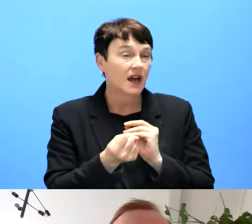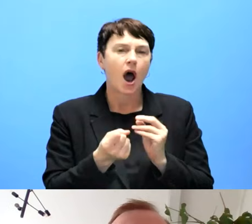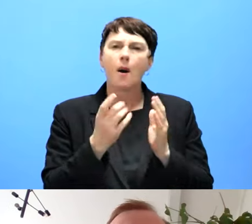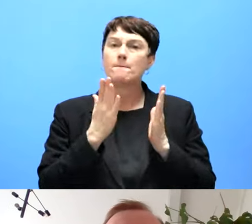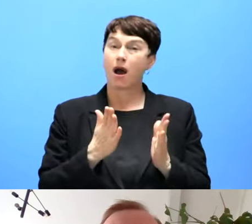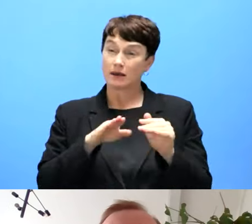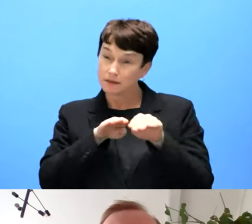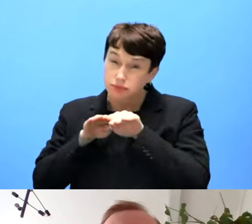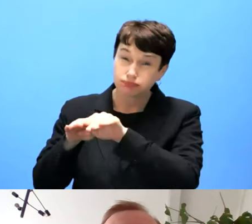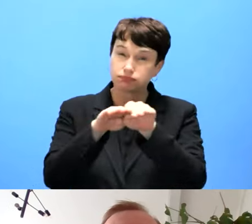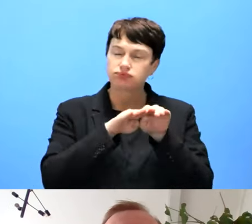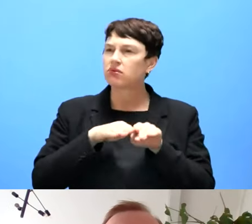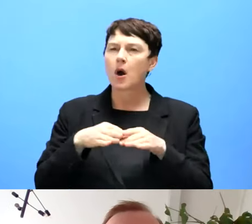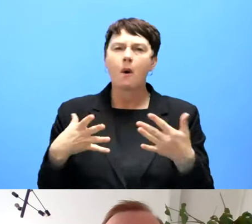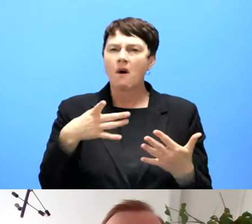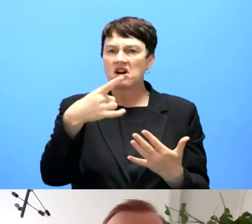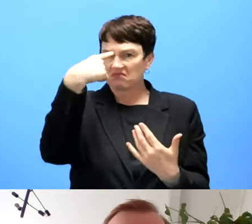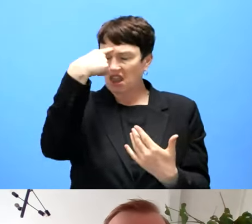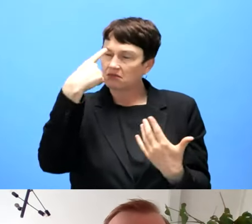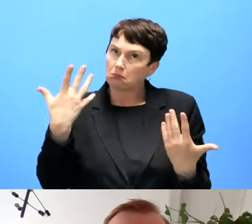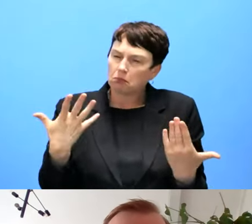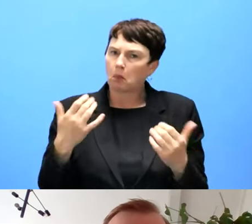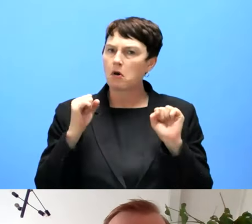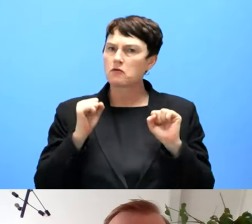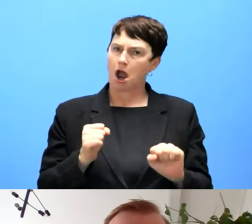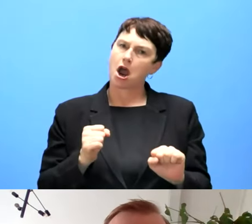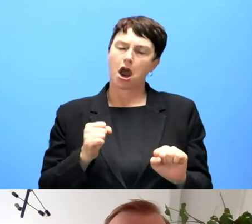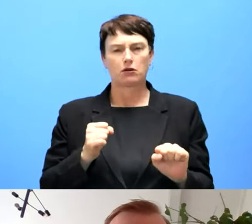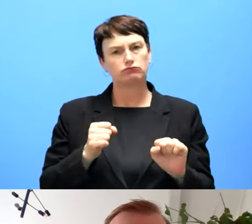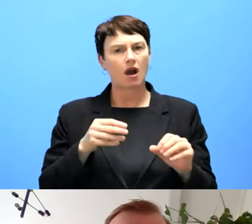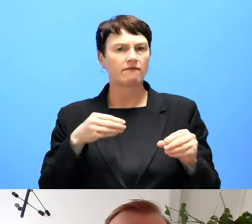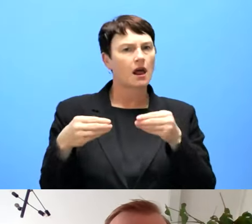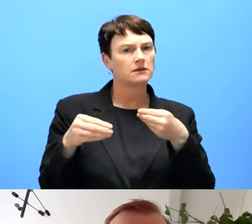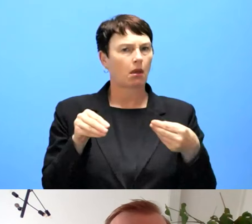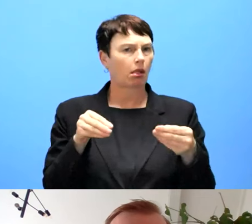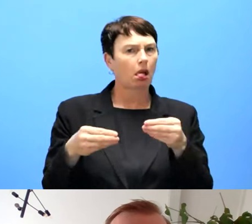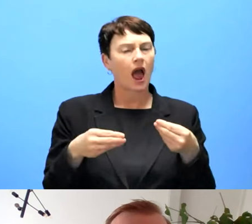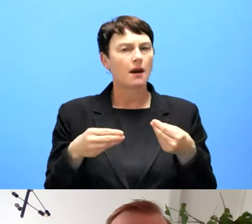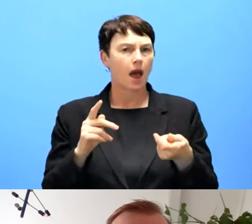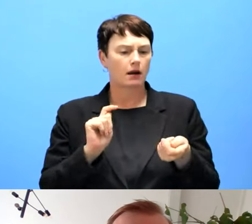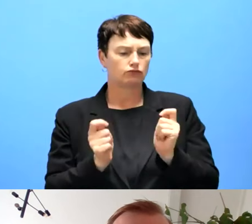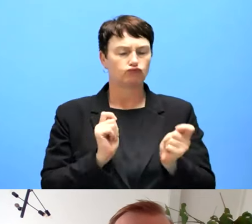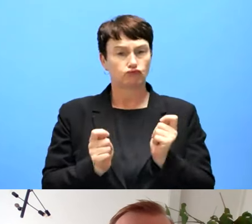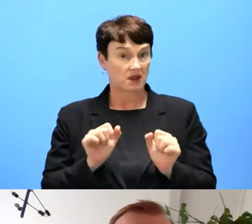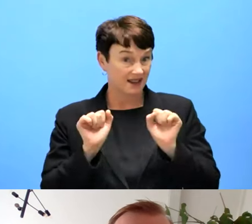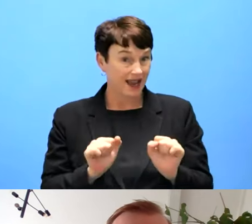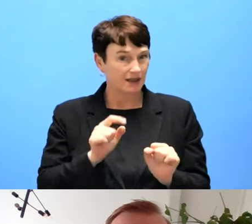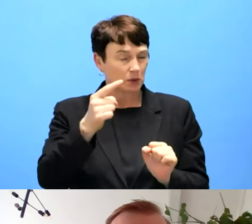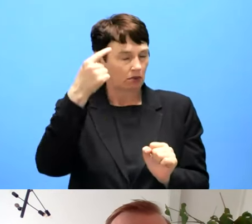flexibility that is provided in the implementing acts is a good thing? So how do you see that?